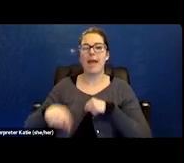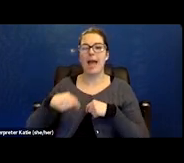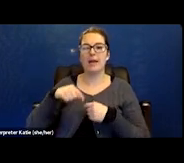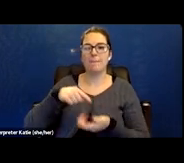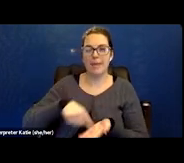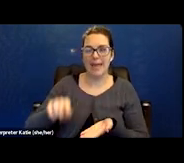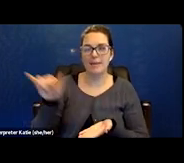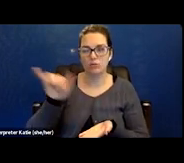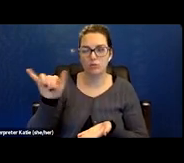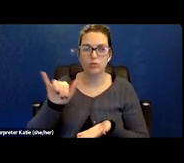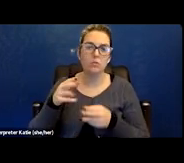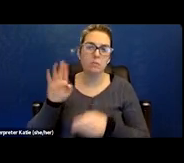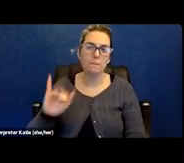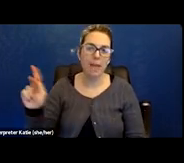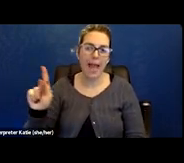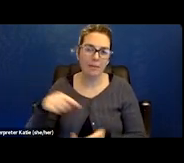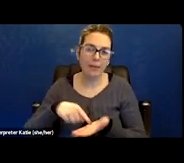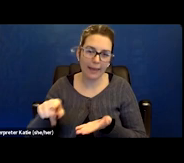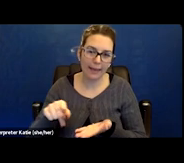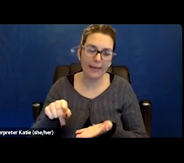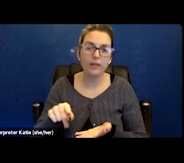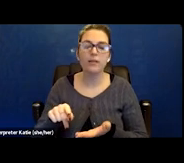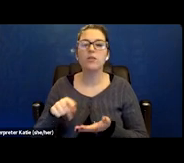Social Security determined that be April of 2021.